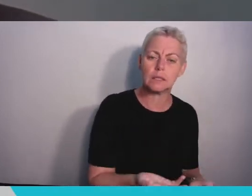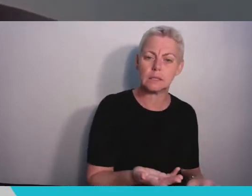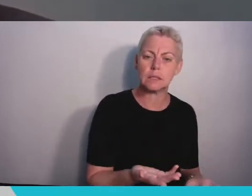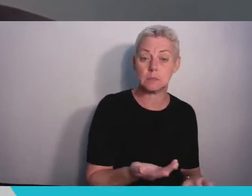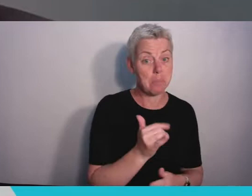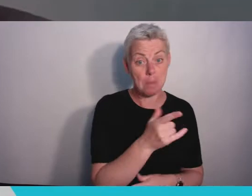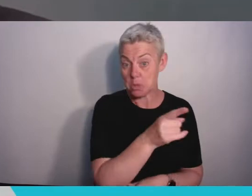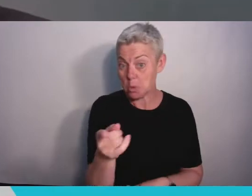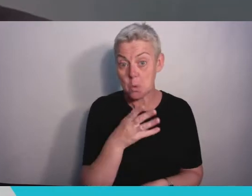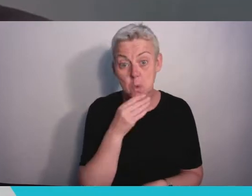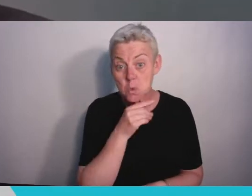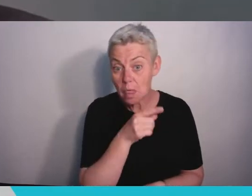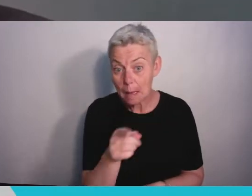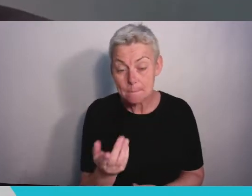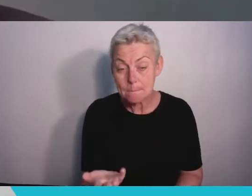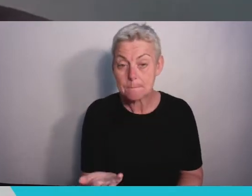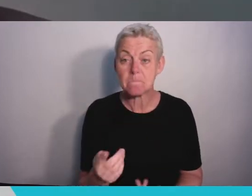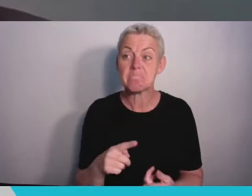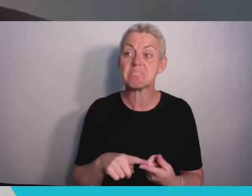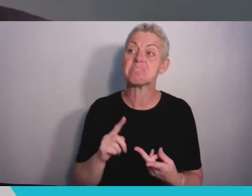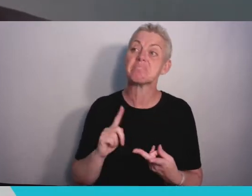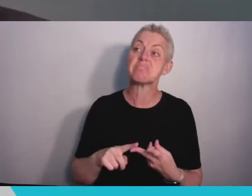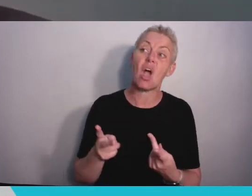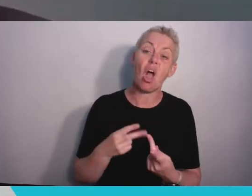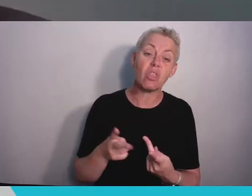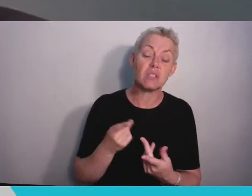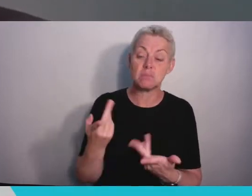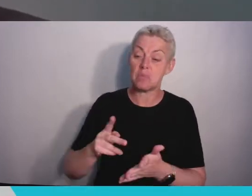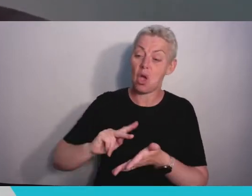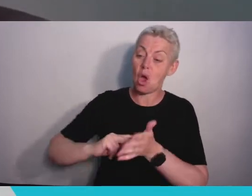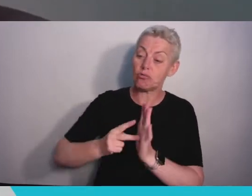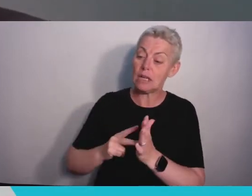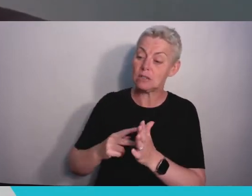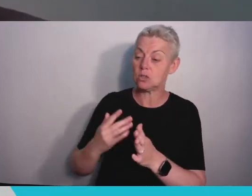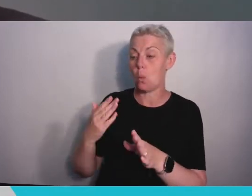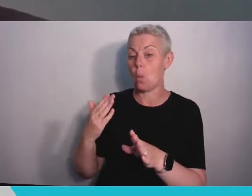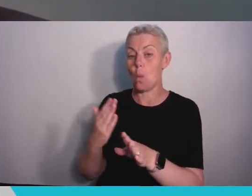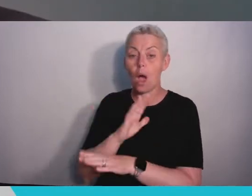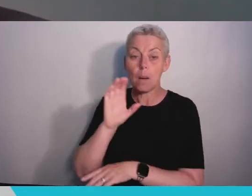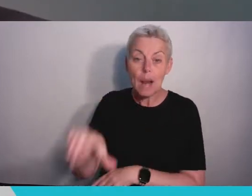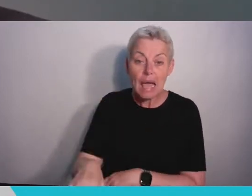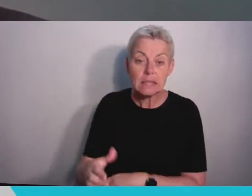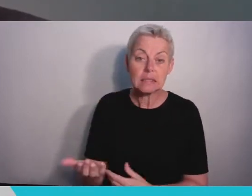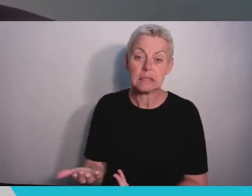work placements internships and other valuable training and employment opportunities, who